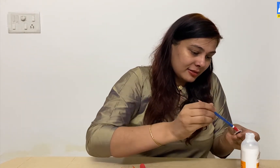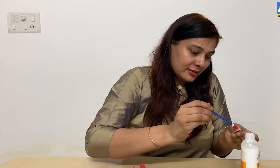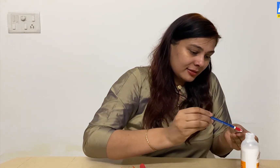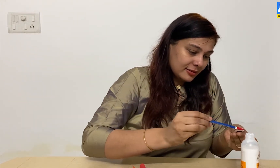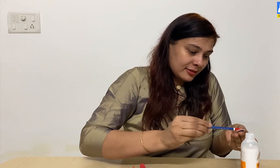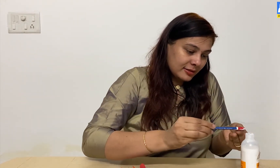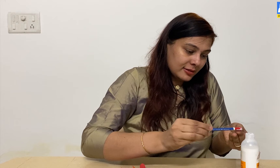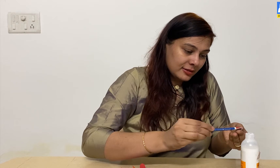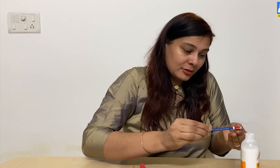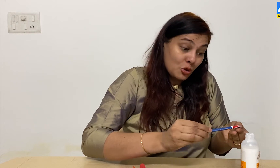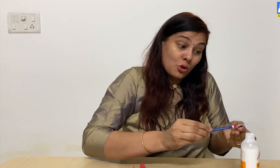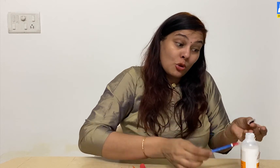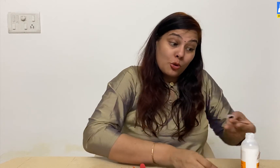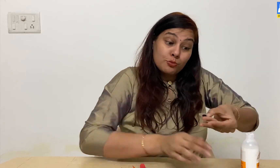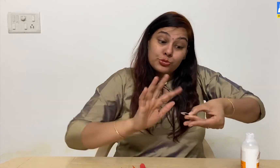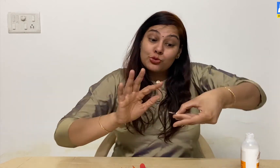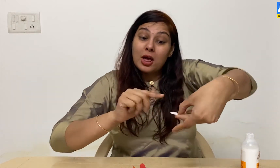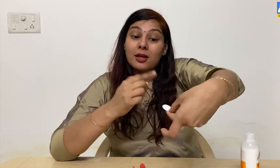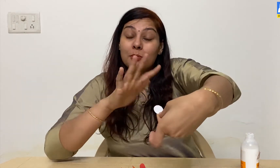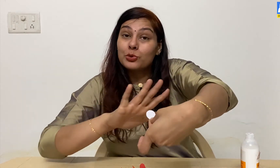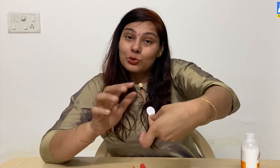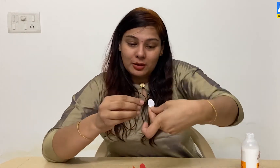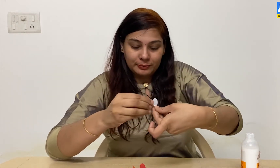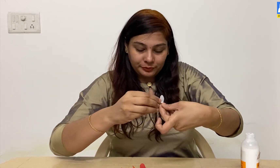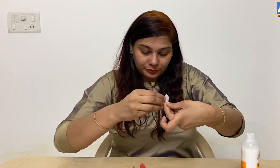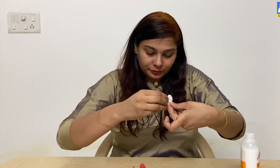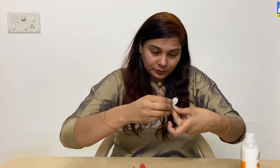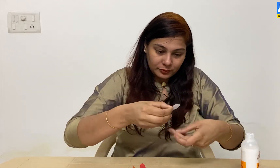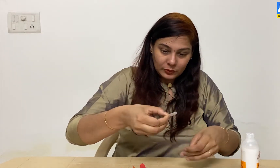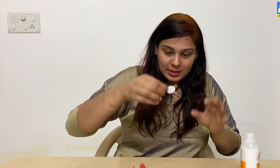And with the use of glue stick it on the fish.